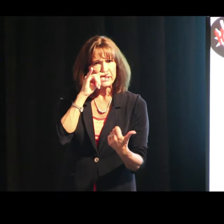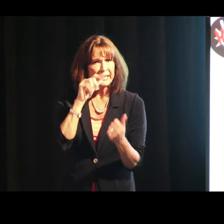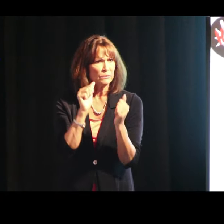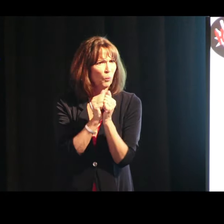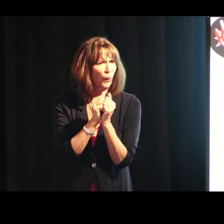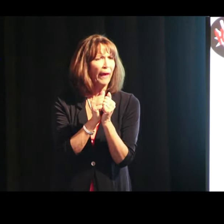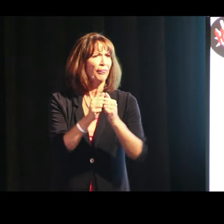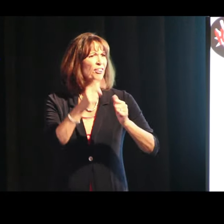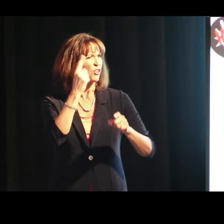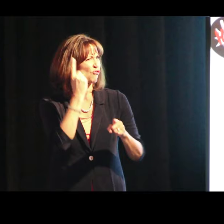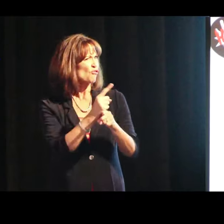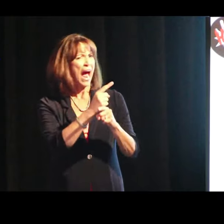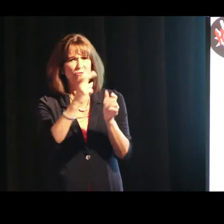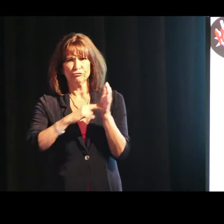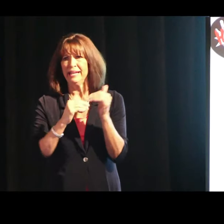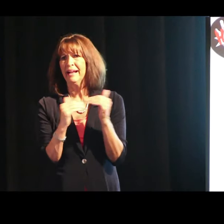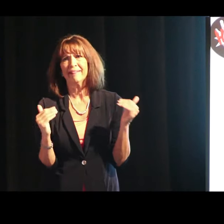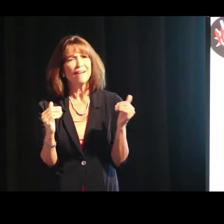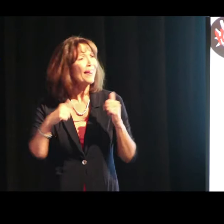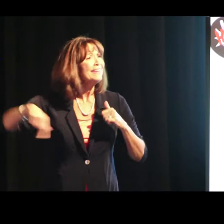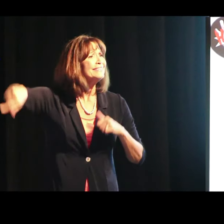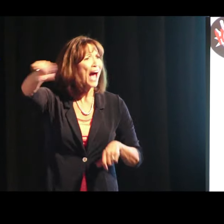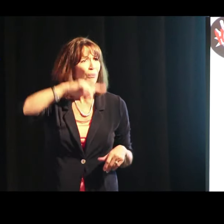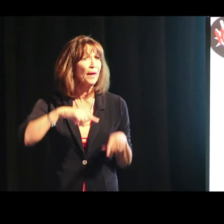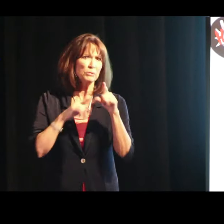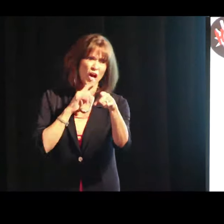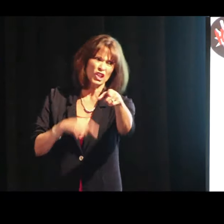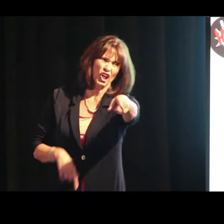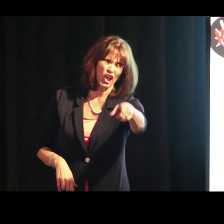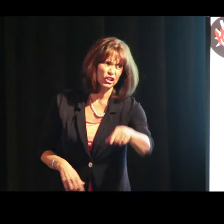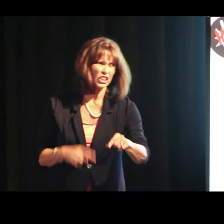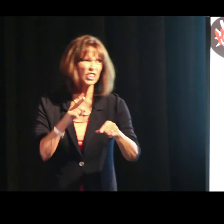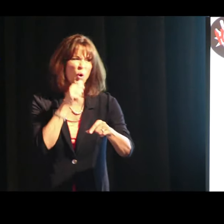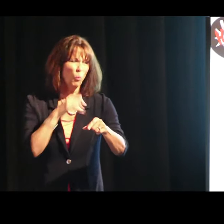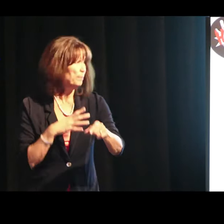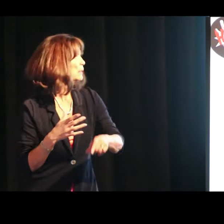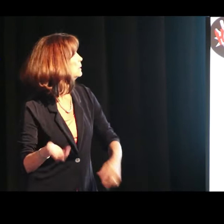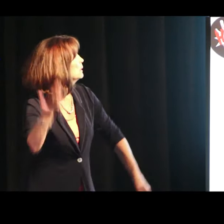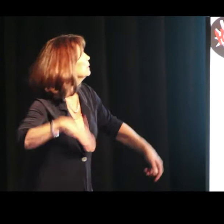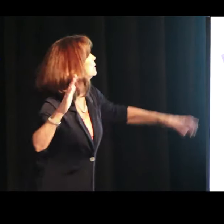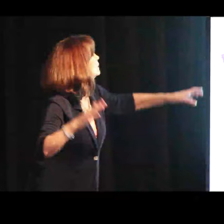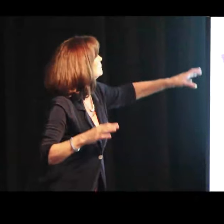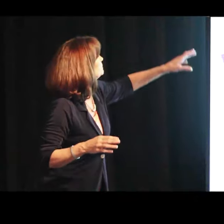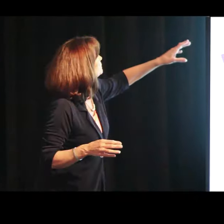with the right reading level. And give them this that they enjoy reading so they can be immersed in reading.